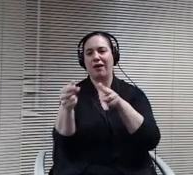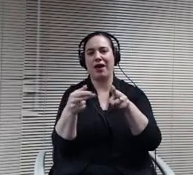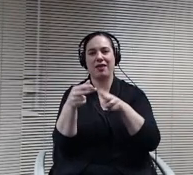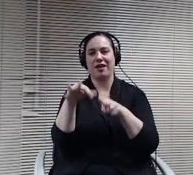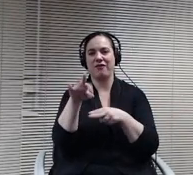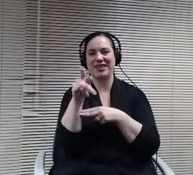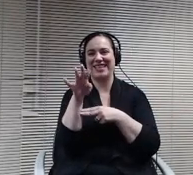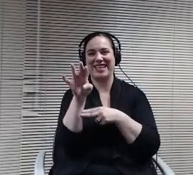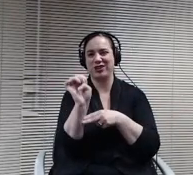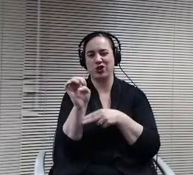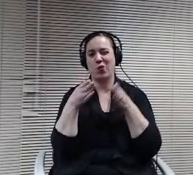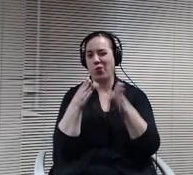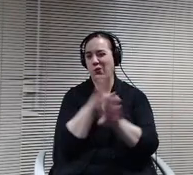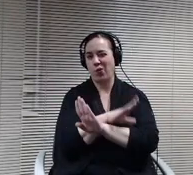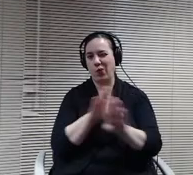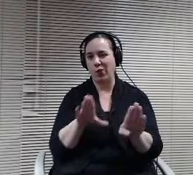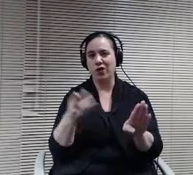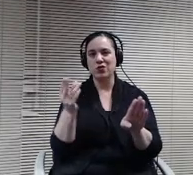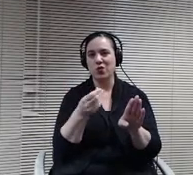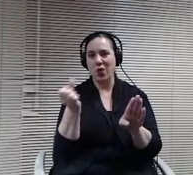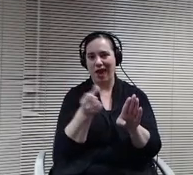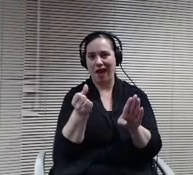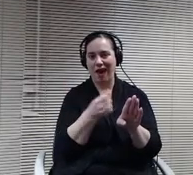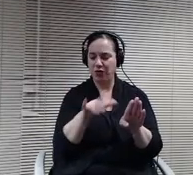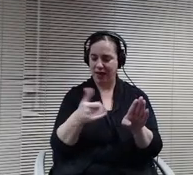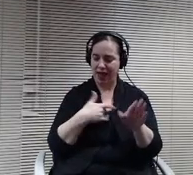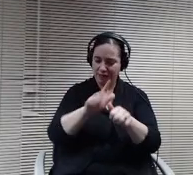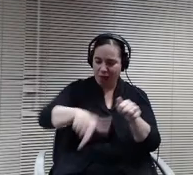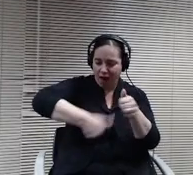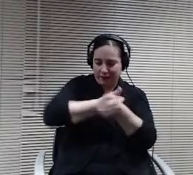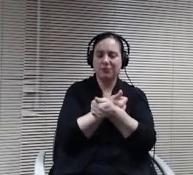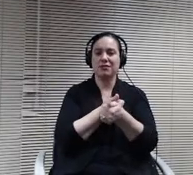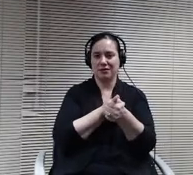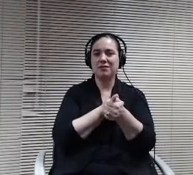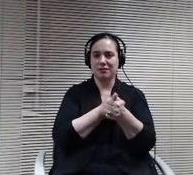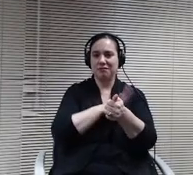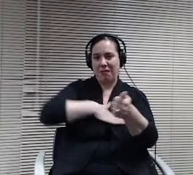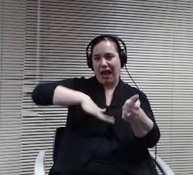little space off to the back that has a pond and and a picnic table for our students.